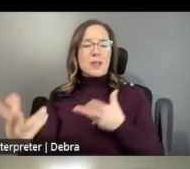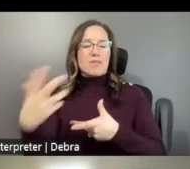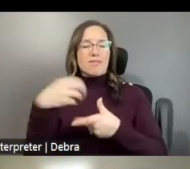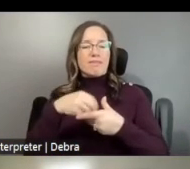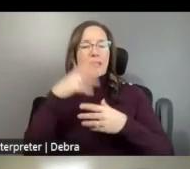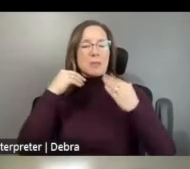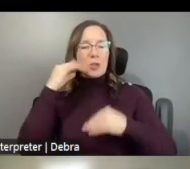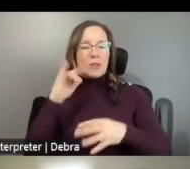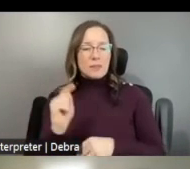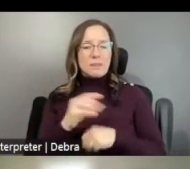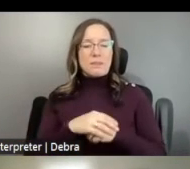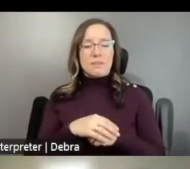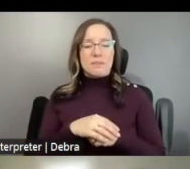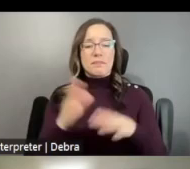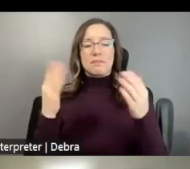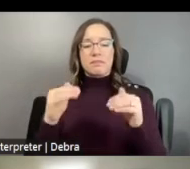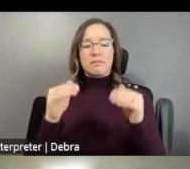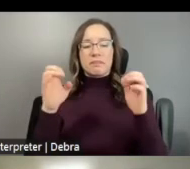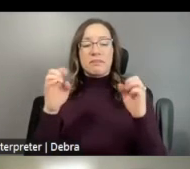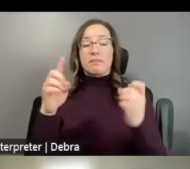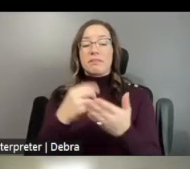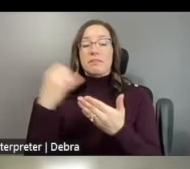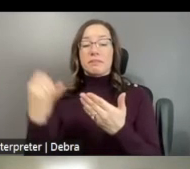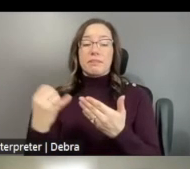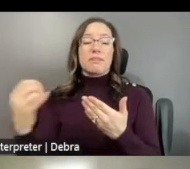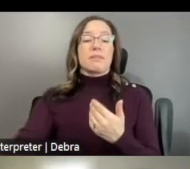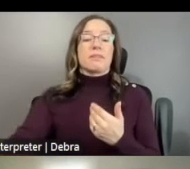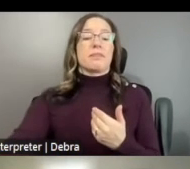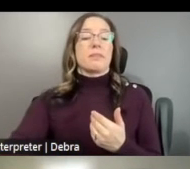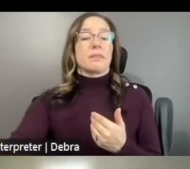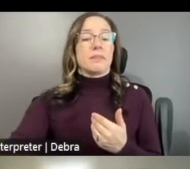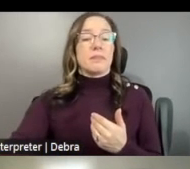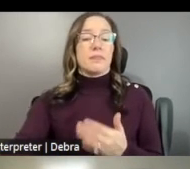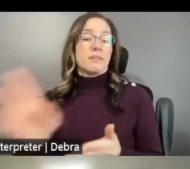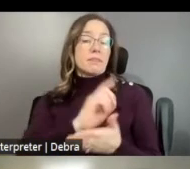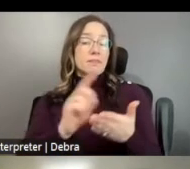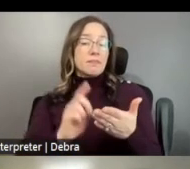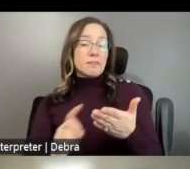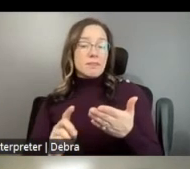ACCEPT EDUCATION PROJECTS SPECIFICALLY DESIGNED TO SERVE YOUTH IN THEIR COMMUNITIES, ESPECIALLY